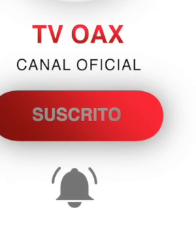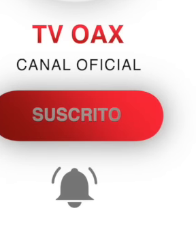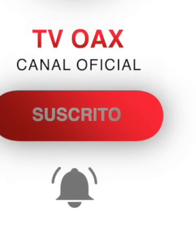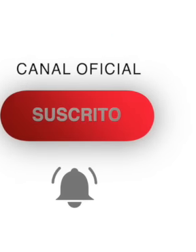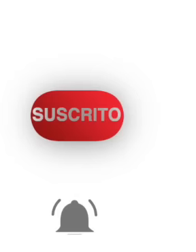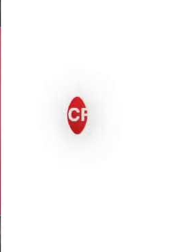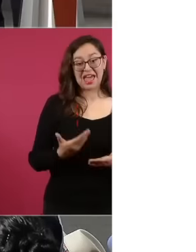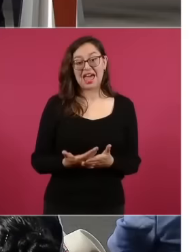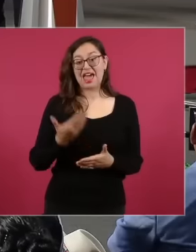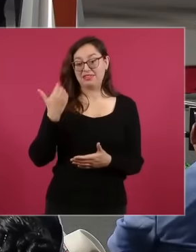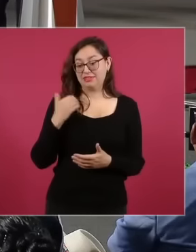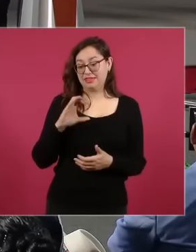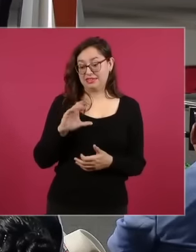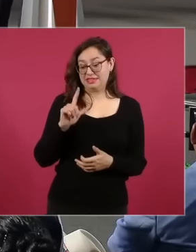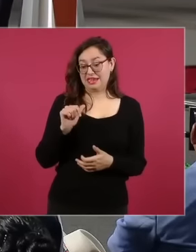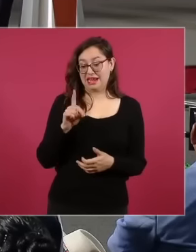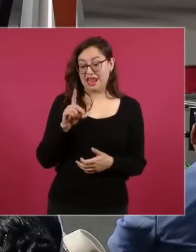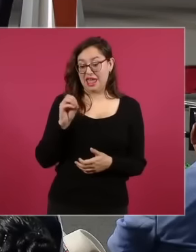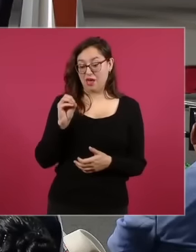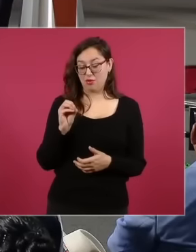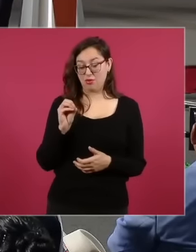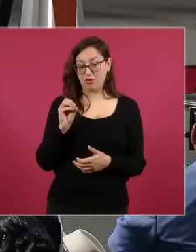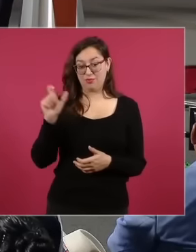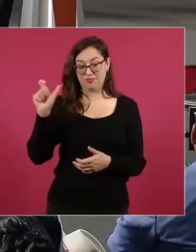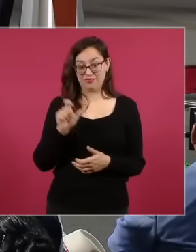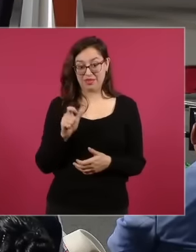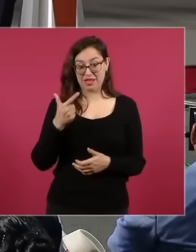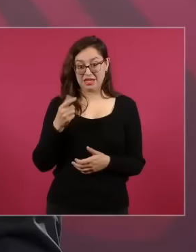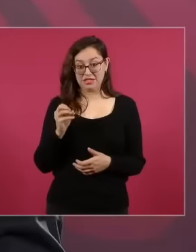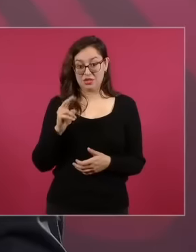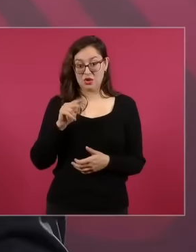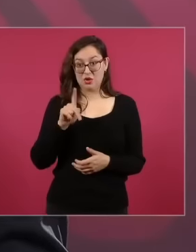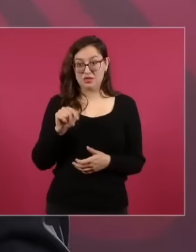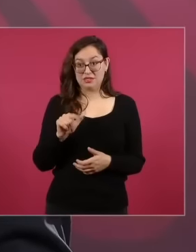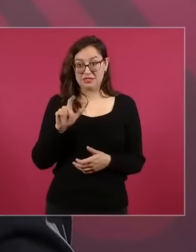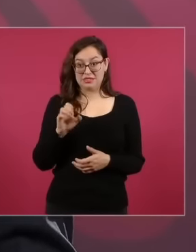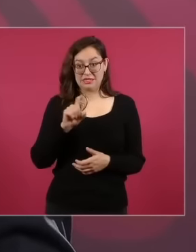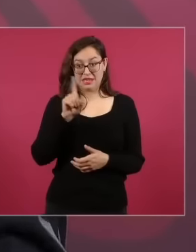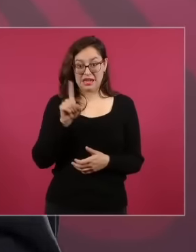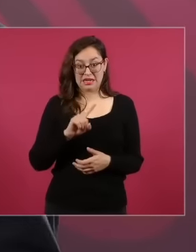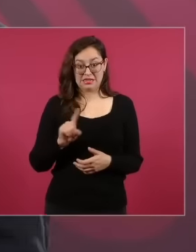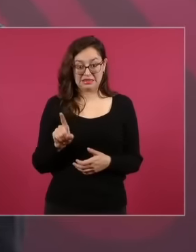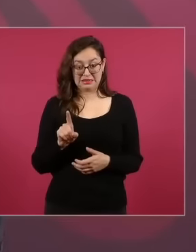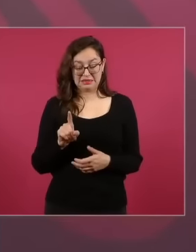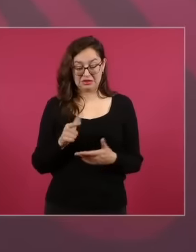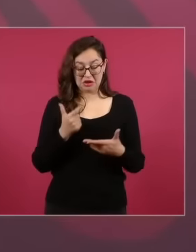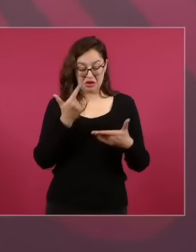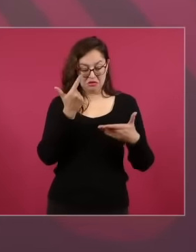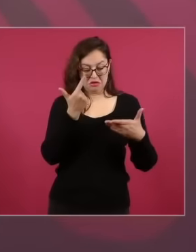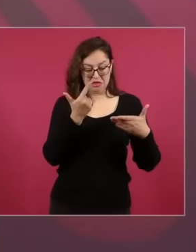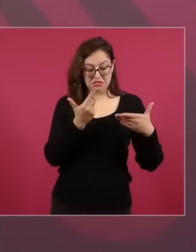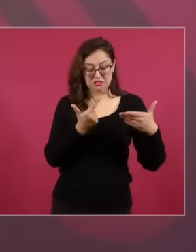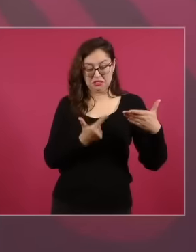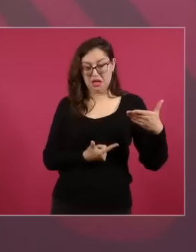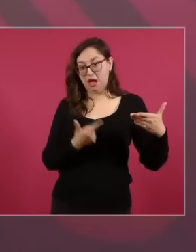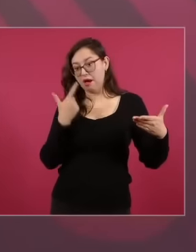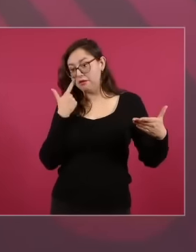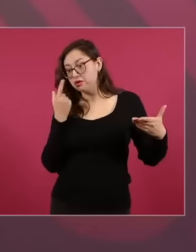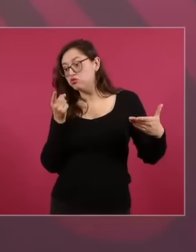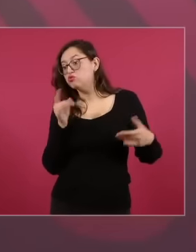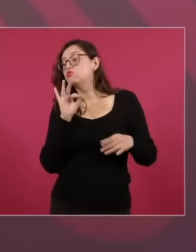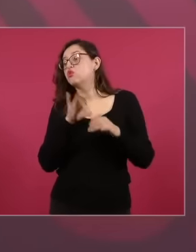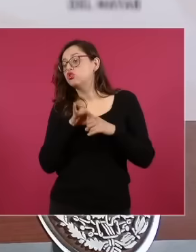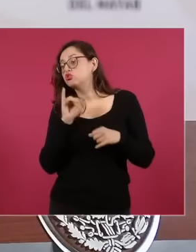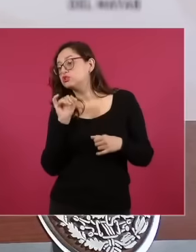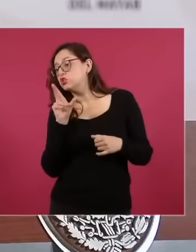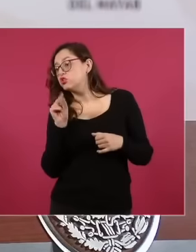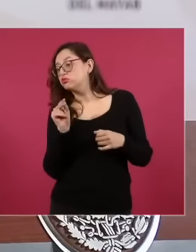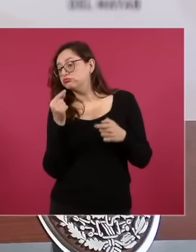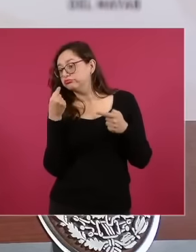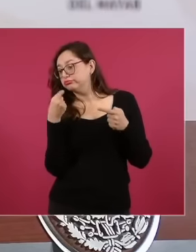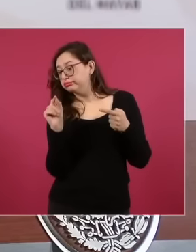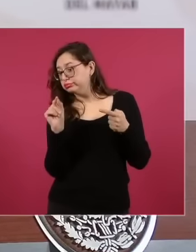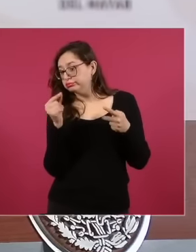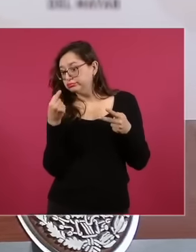which strict terms are not even politician because politics is a noble